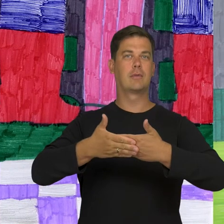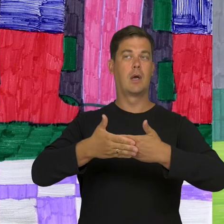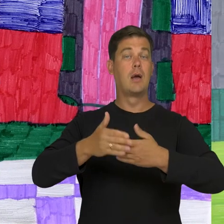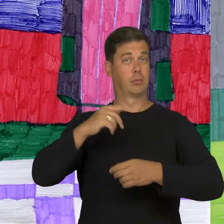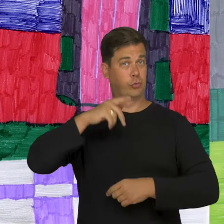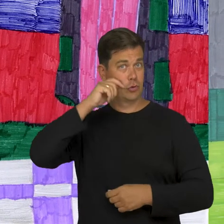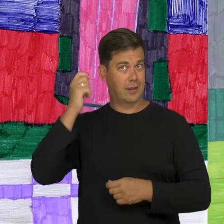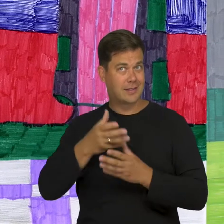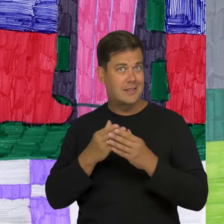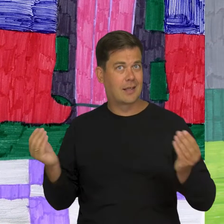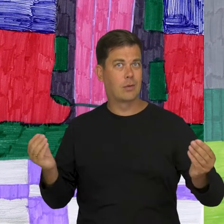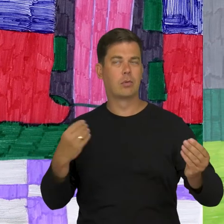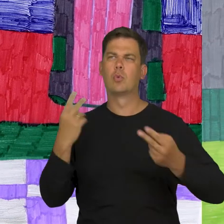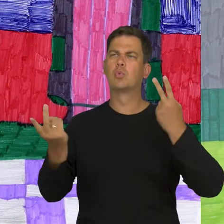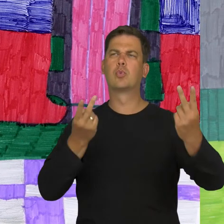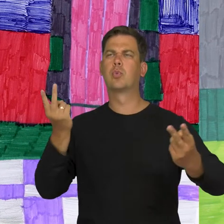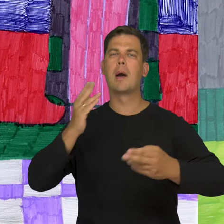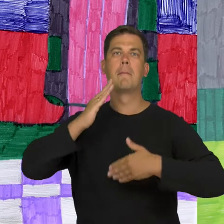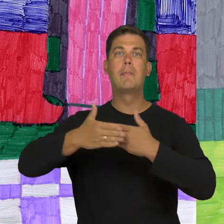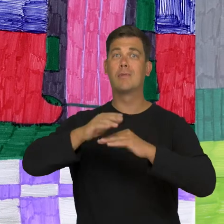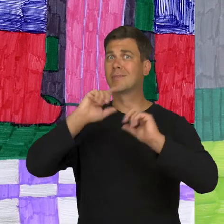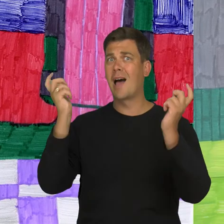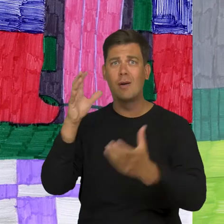Grandfather got lost, she had to look for a husband all over the world